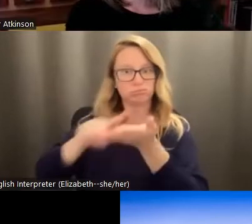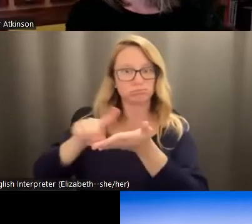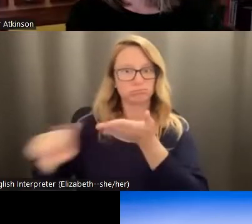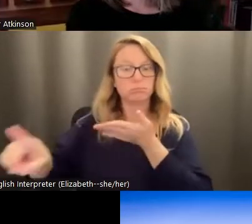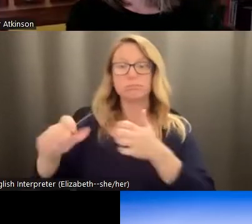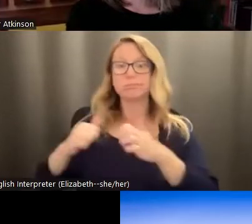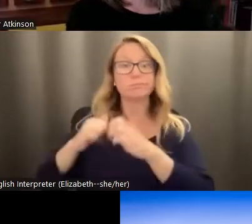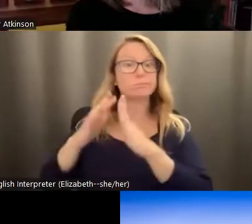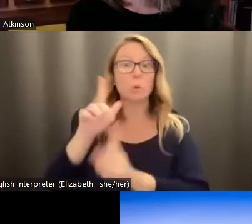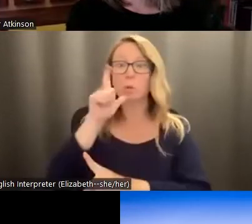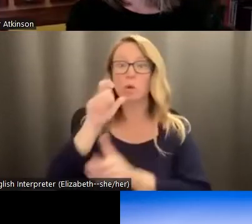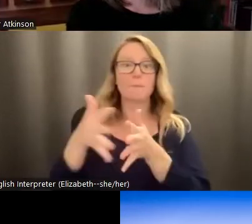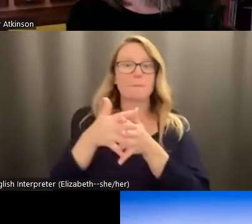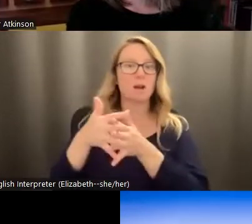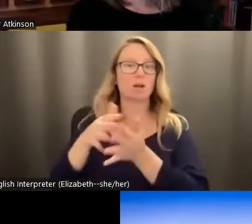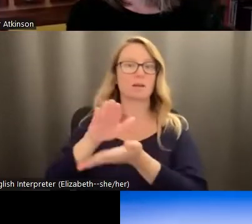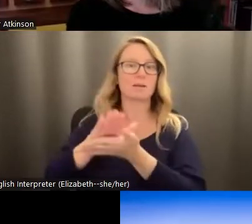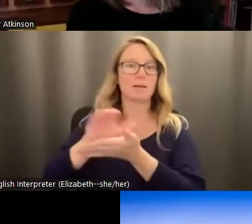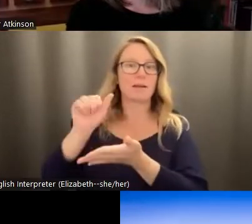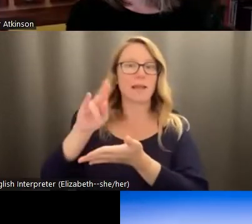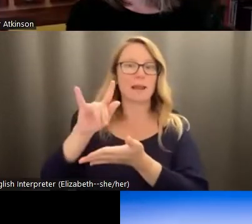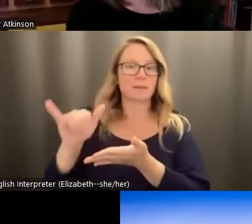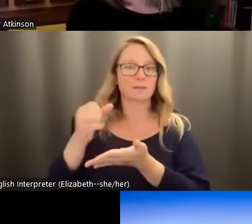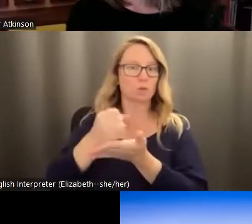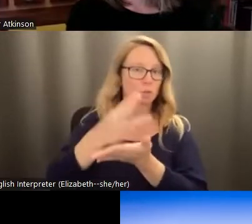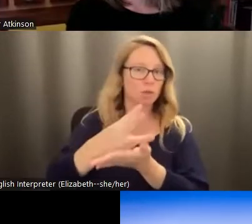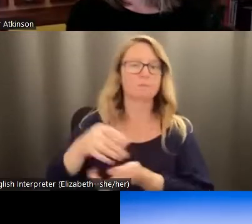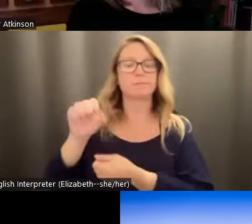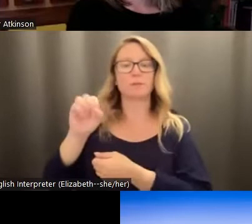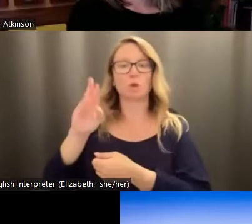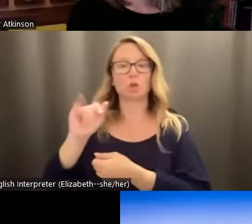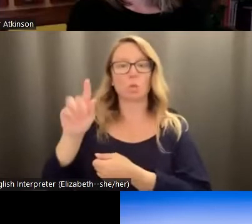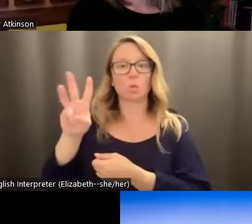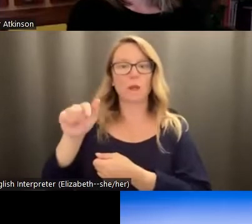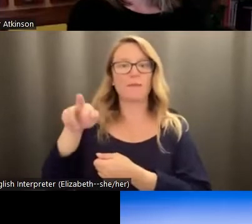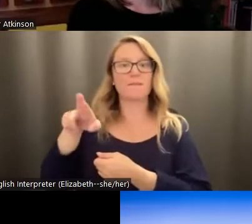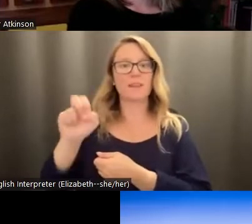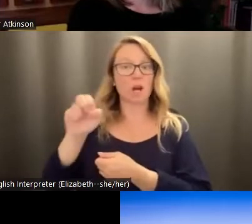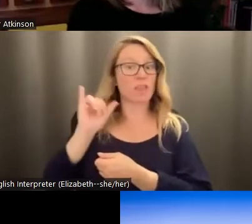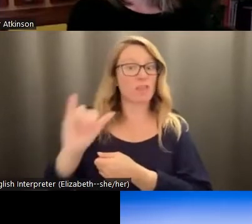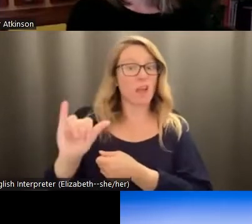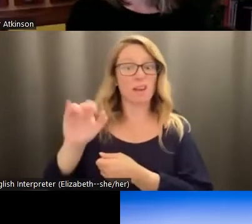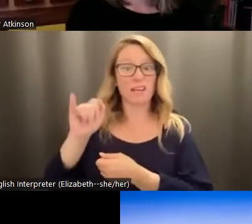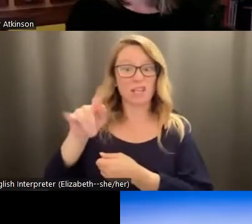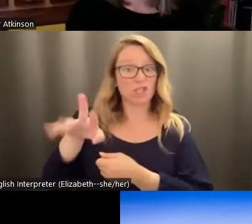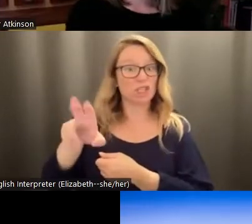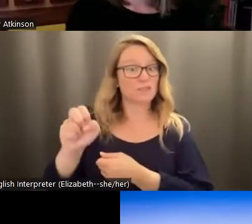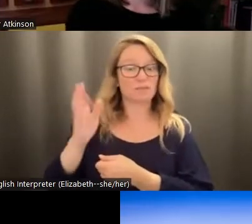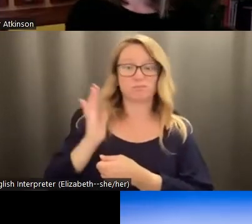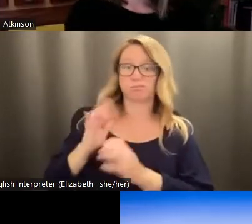American Academy of Social Work and Social Welfare. And it was a groundbreaking initiative actually originating and